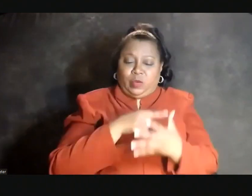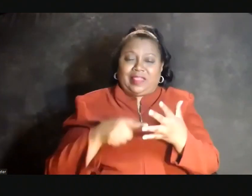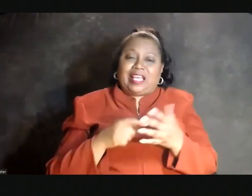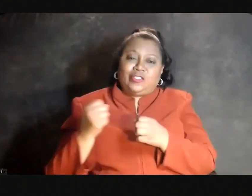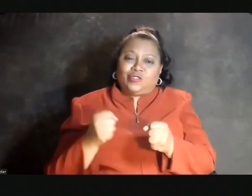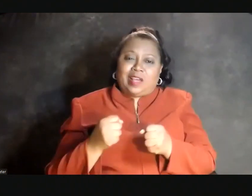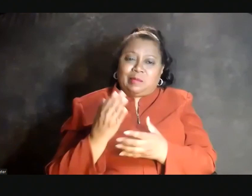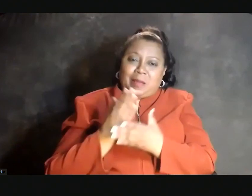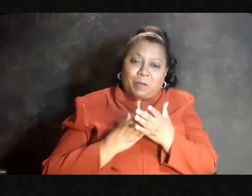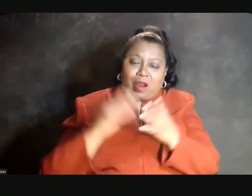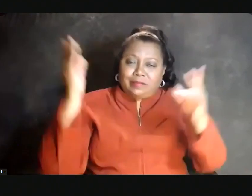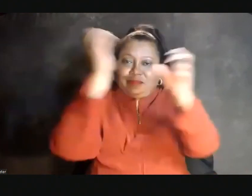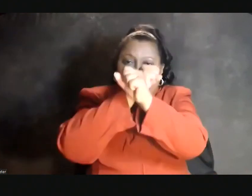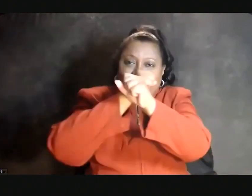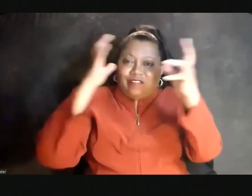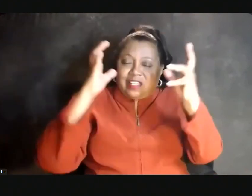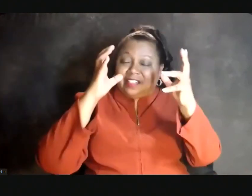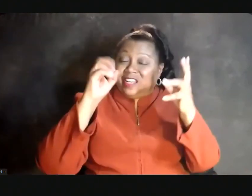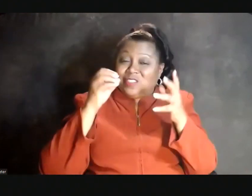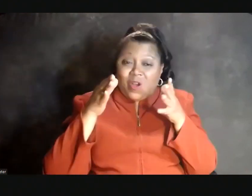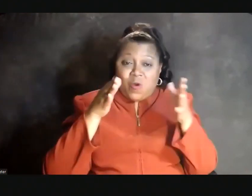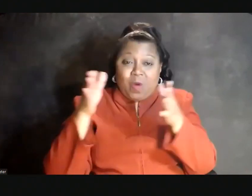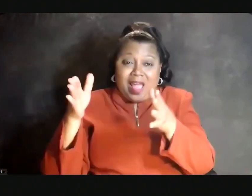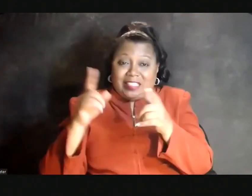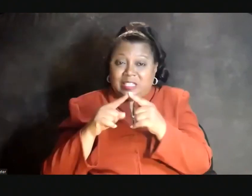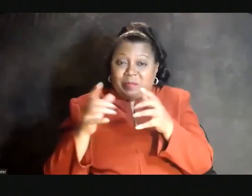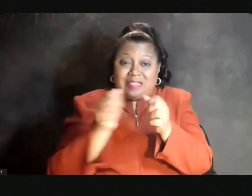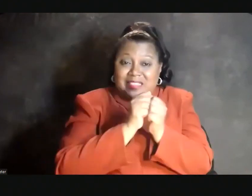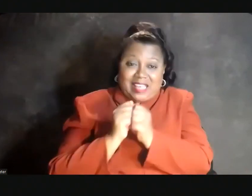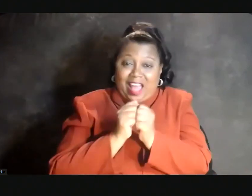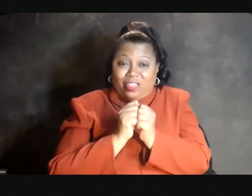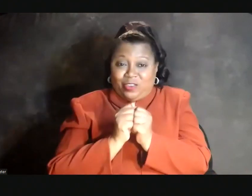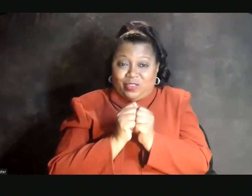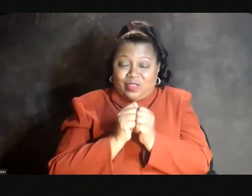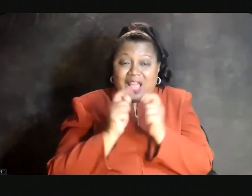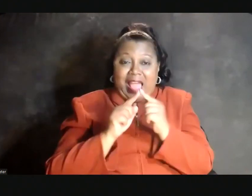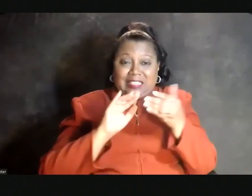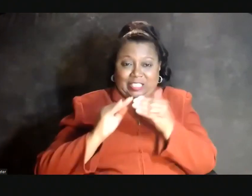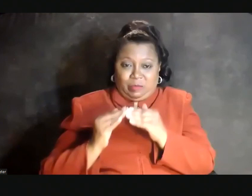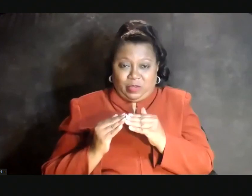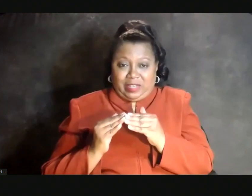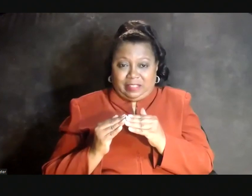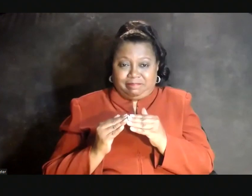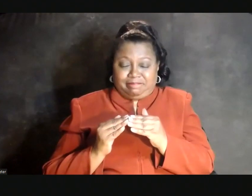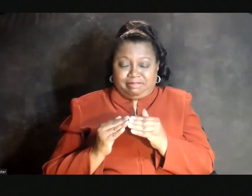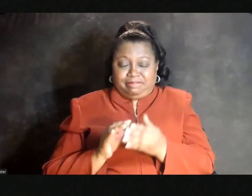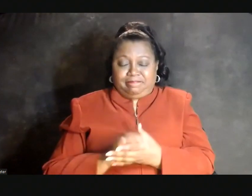part of envisioning new ways to be together as a community.